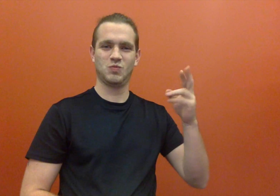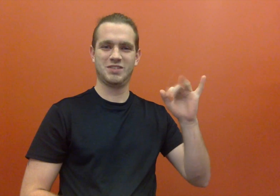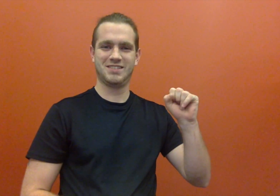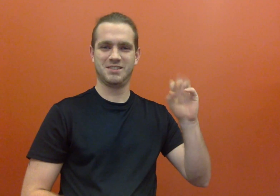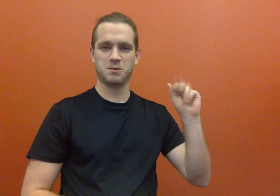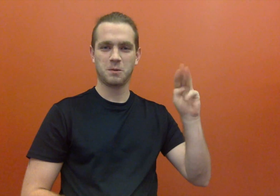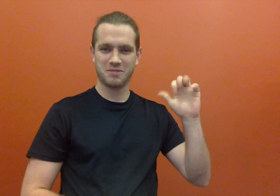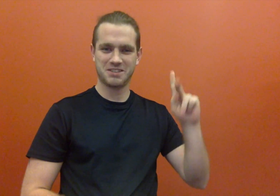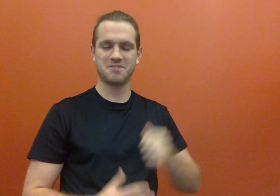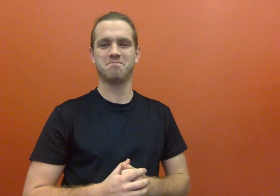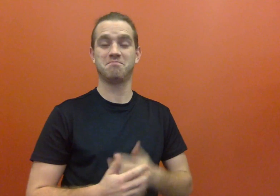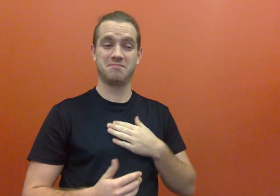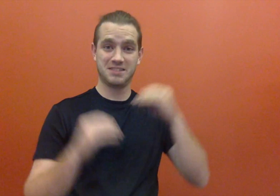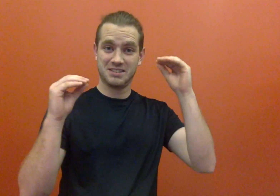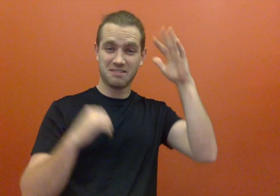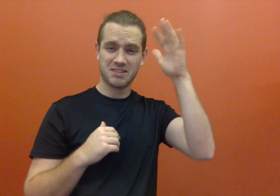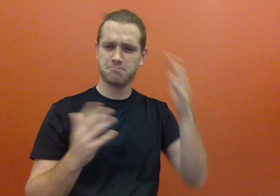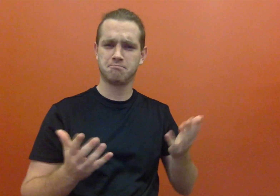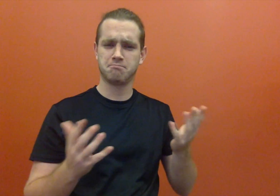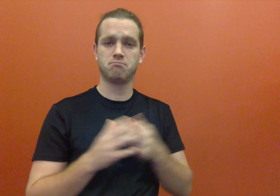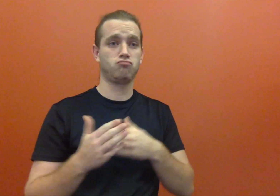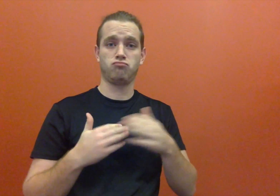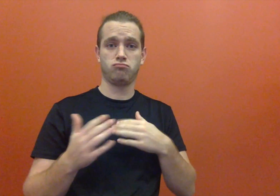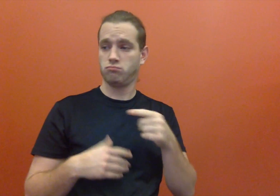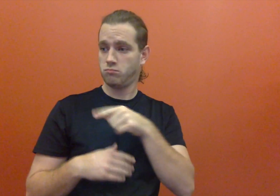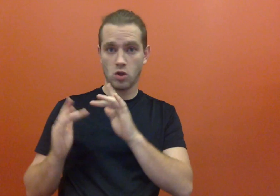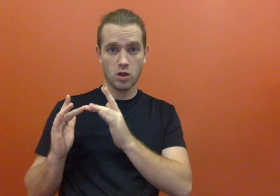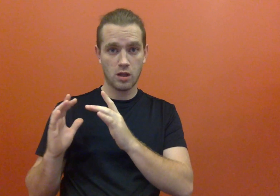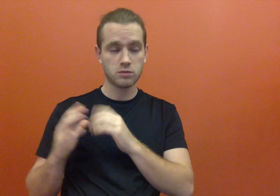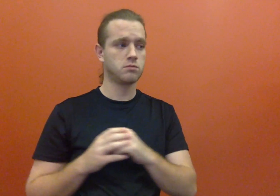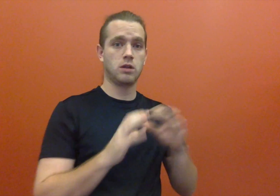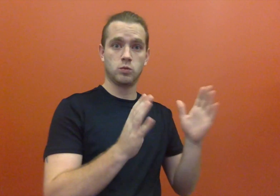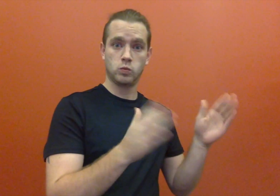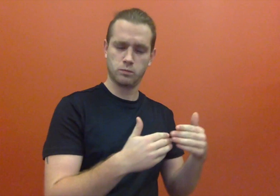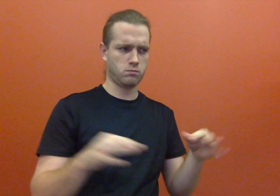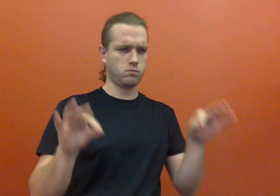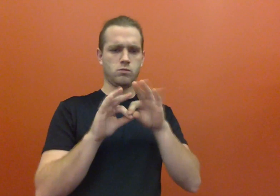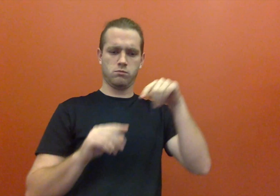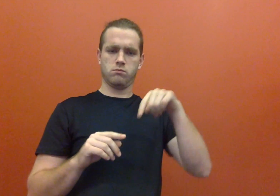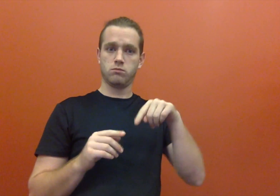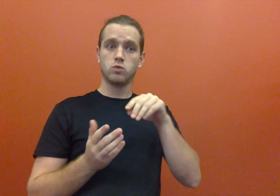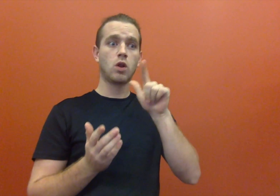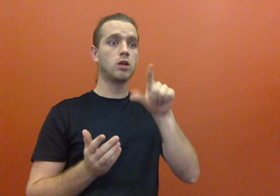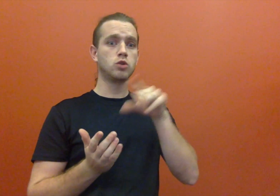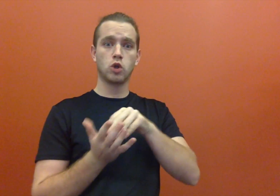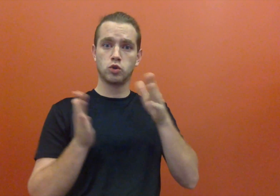Hi, I'm Chris Warmack. My Philosophy teaching has no matter which location, online or in classroom. The key is this language, American Sign Language (ASL) learning students